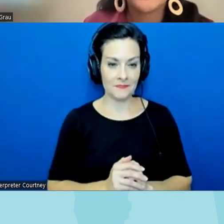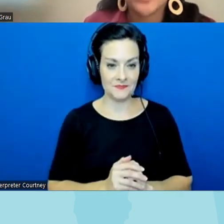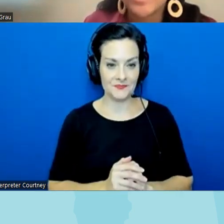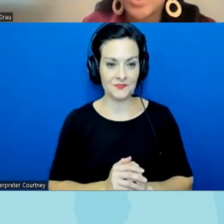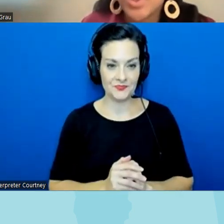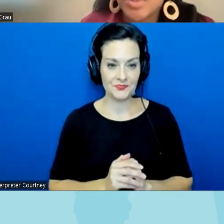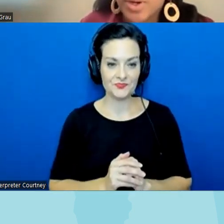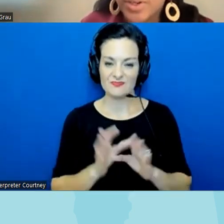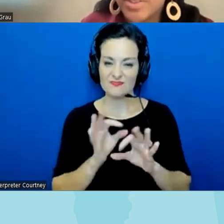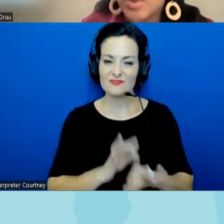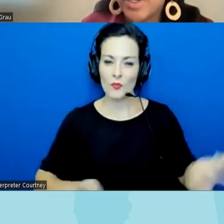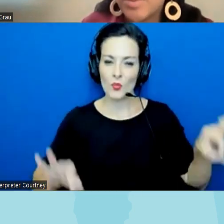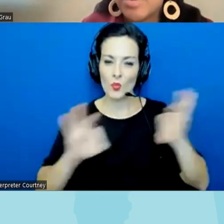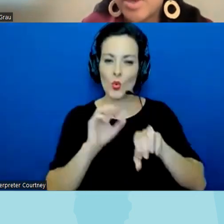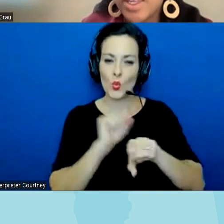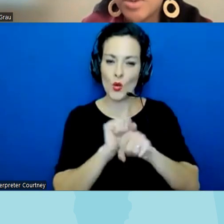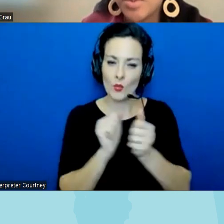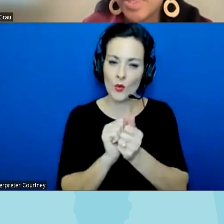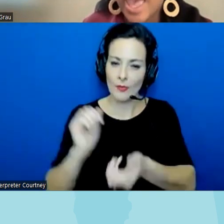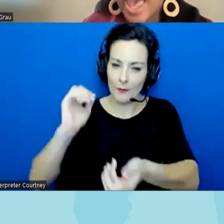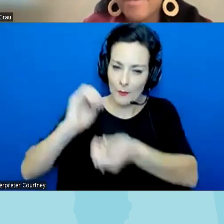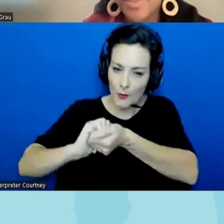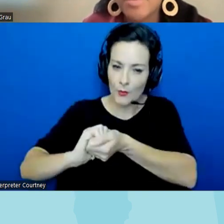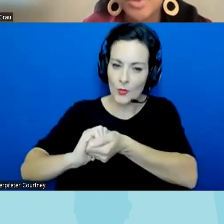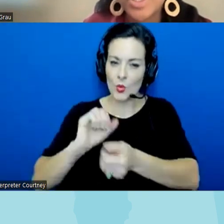of working with Coalition partners and working with Community who really have their boots and